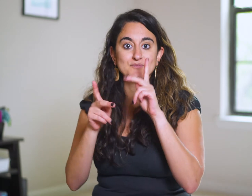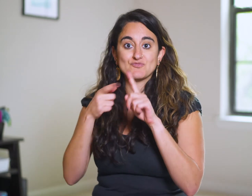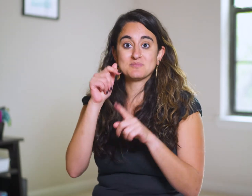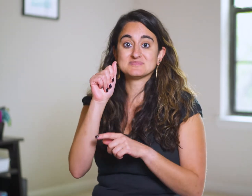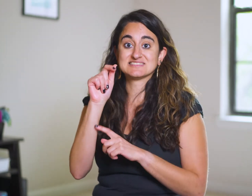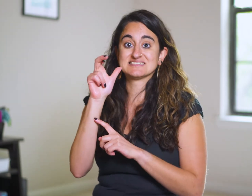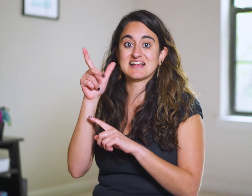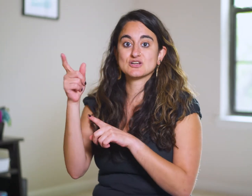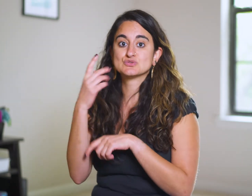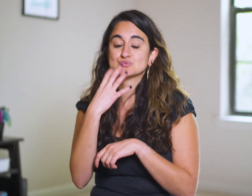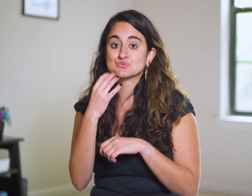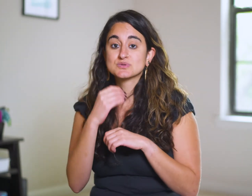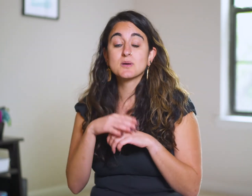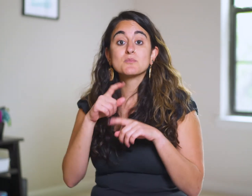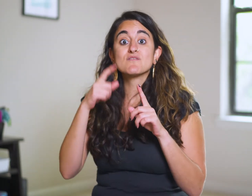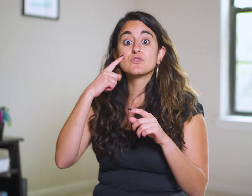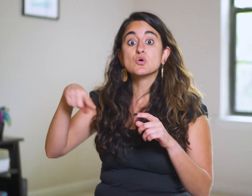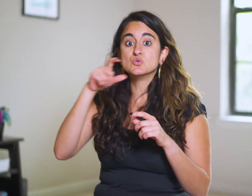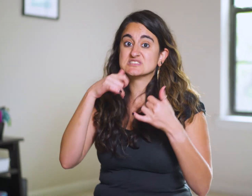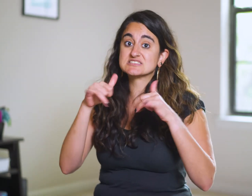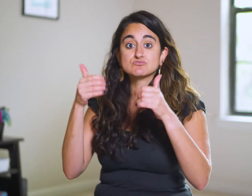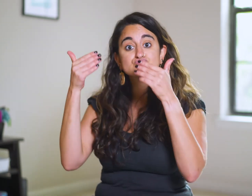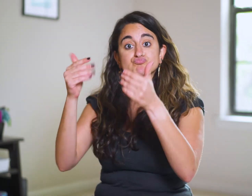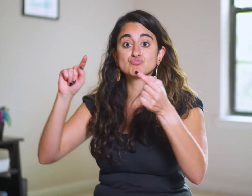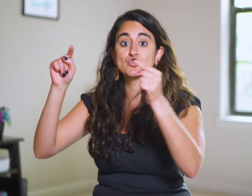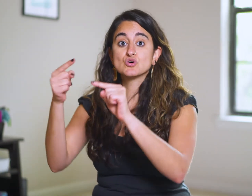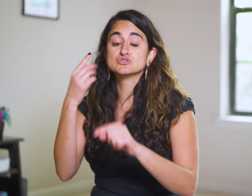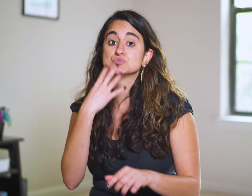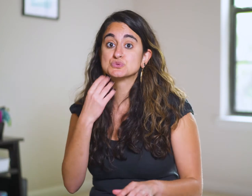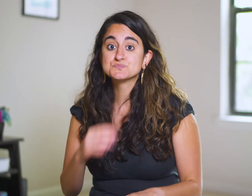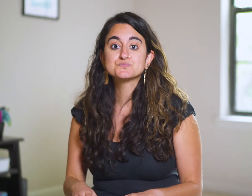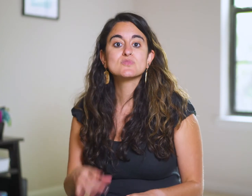from attacking the Jews at all, but for those who still do attack,